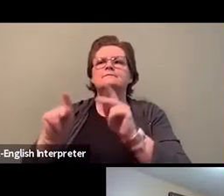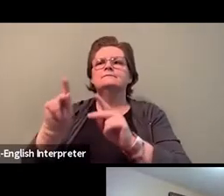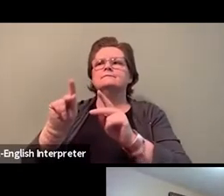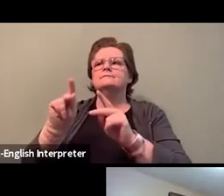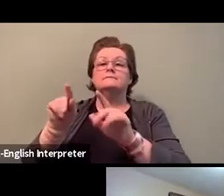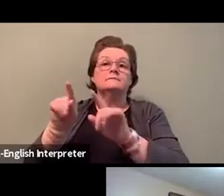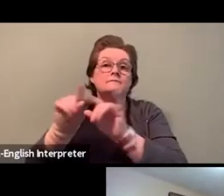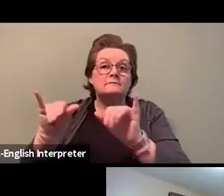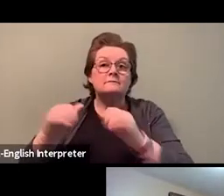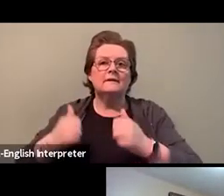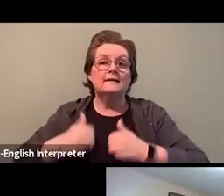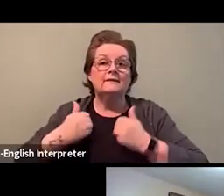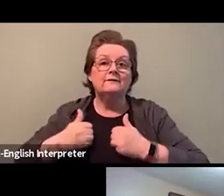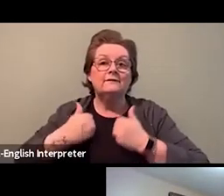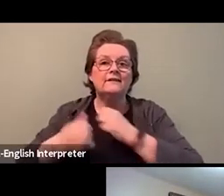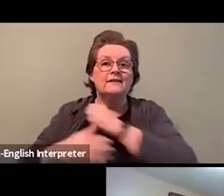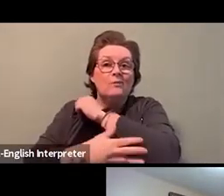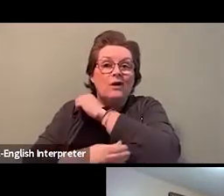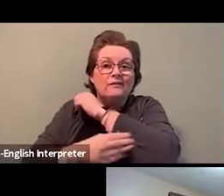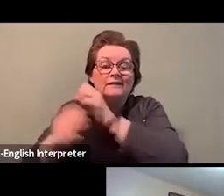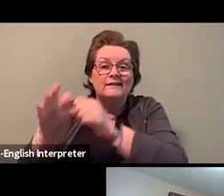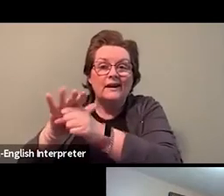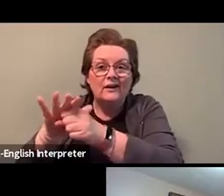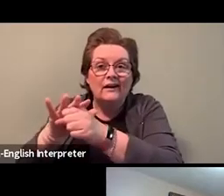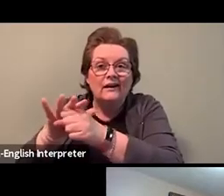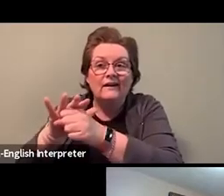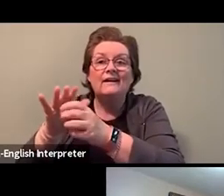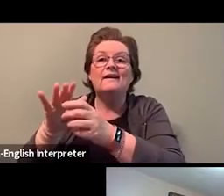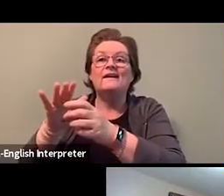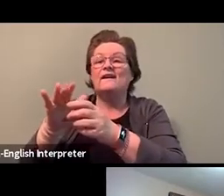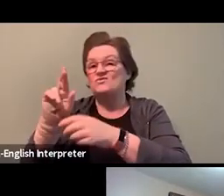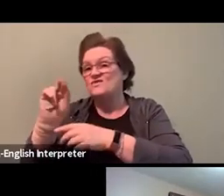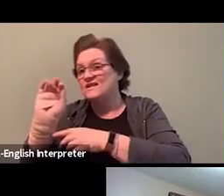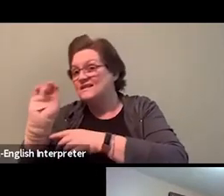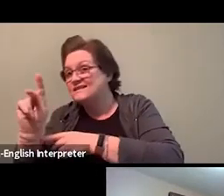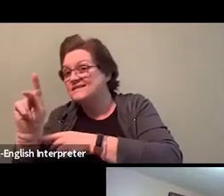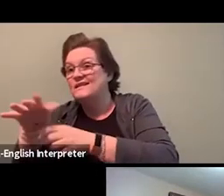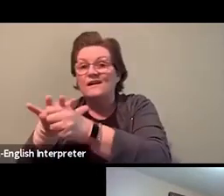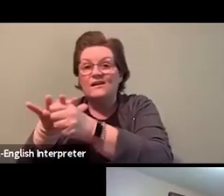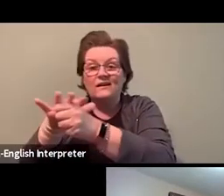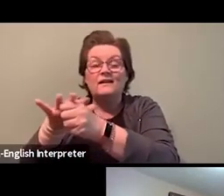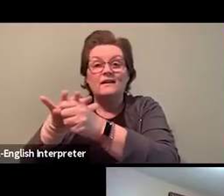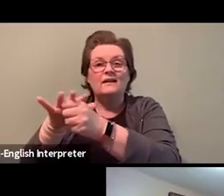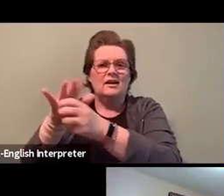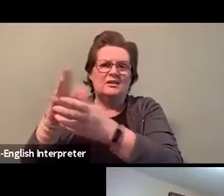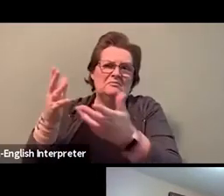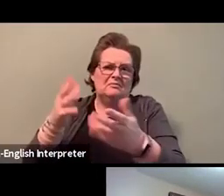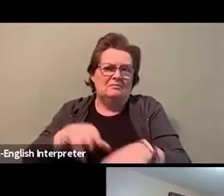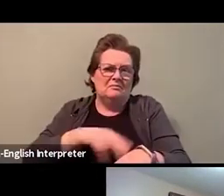But anyways, at this meeting, they were discussing the data, and it was a debate on whether to make it public.